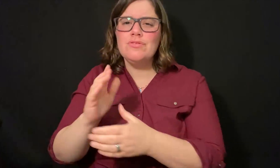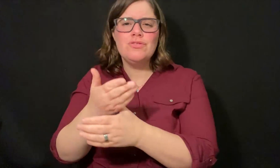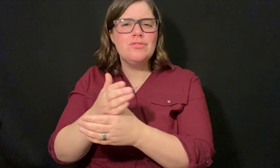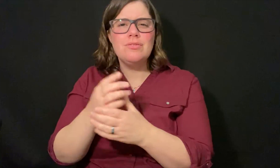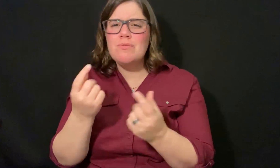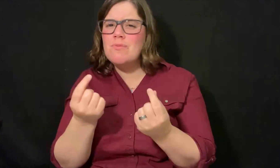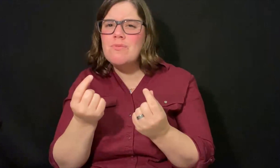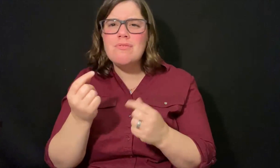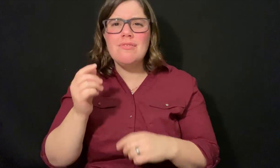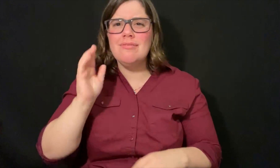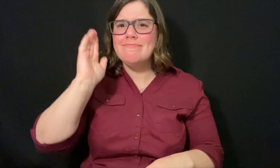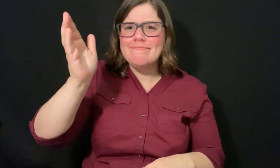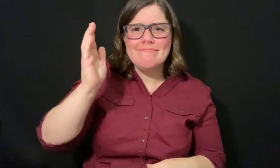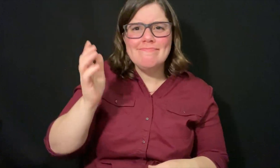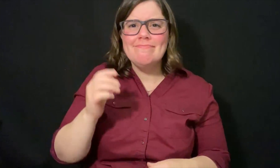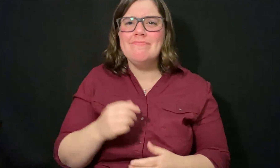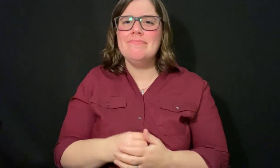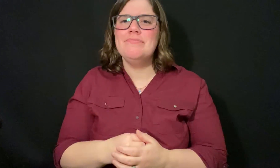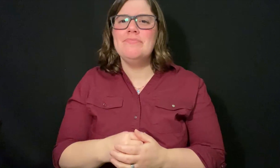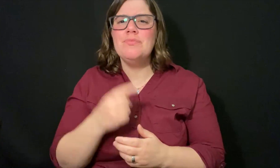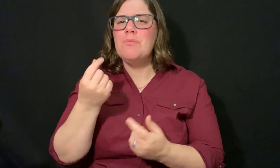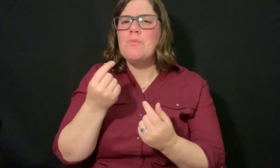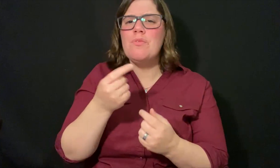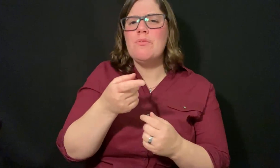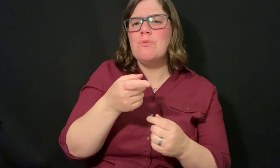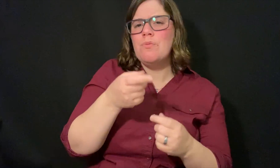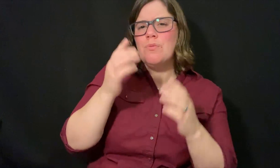Share what will the lecture be about, what you hope the guest would speak about.